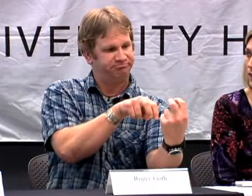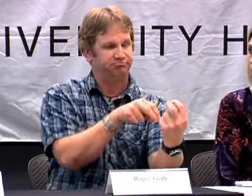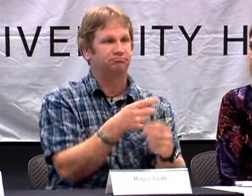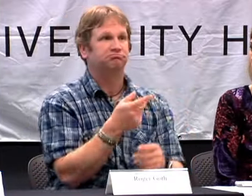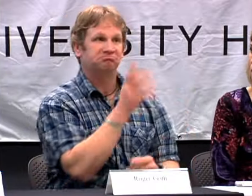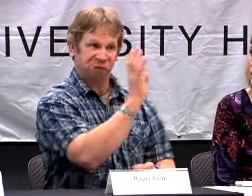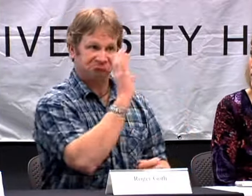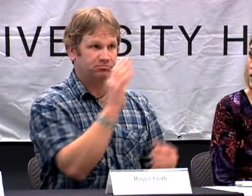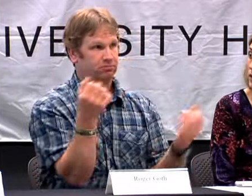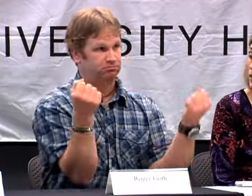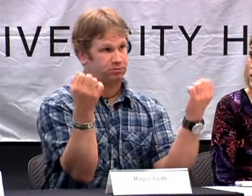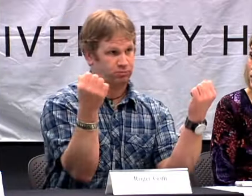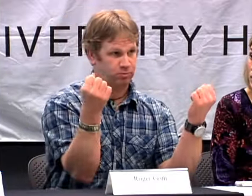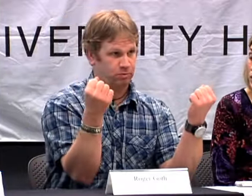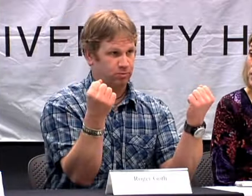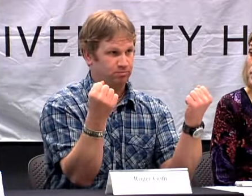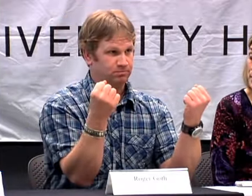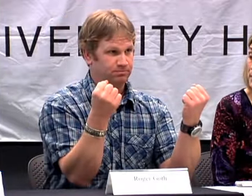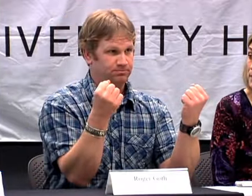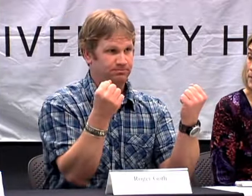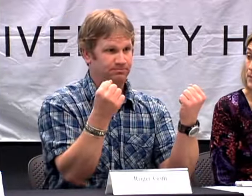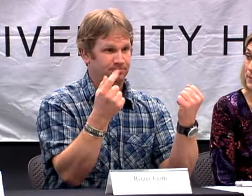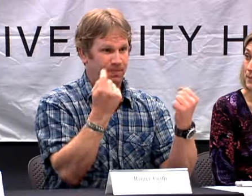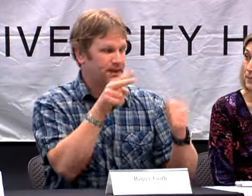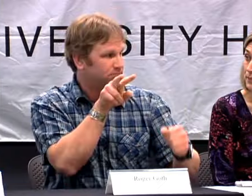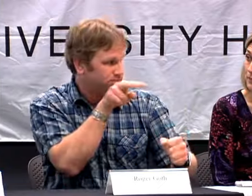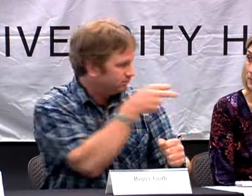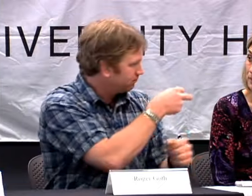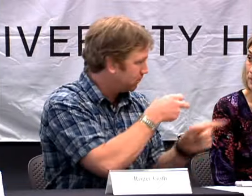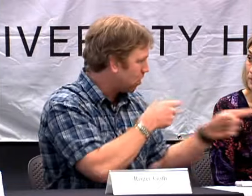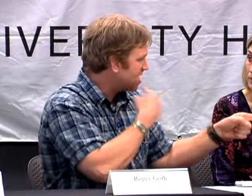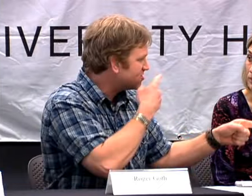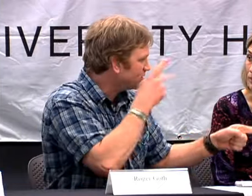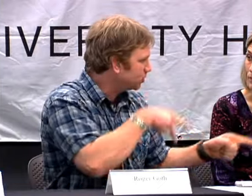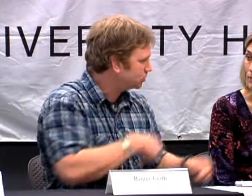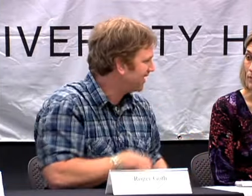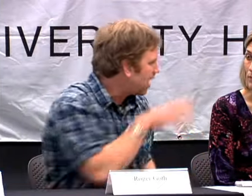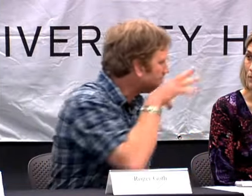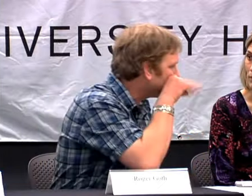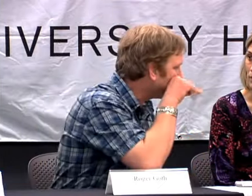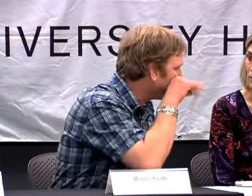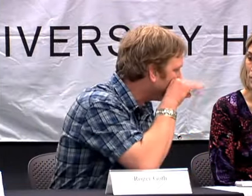MEETINGS WHAT WOULD HAPPEN IS WE WOULD, I WOULD SIGN, AND THE HEARING